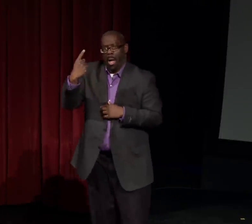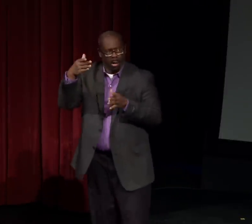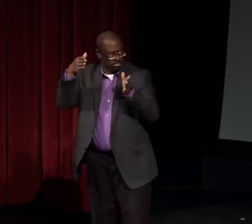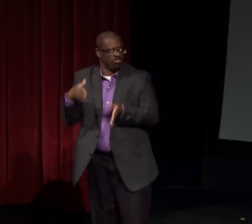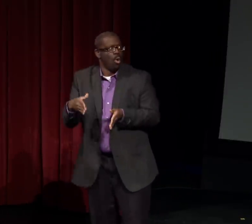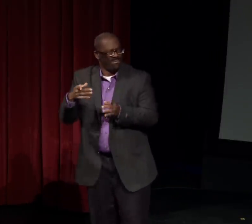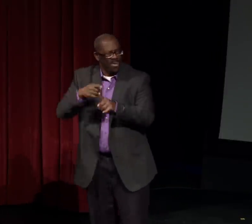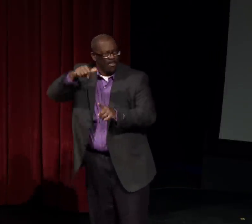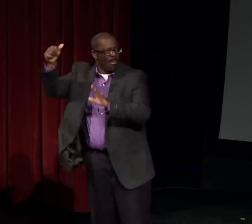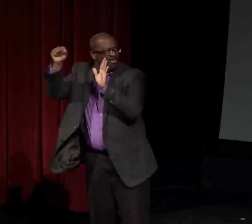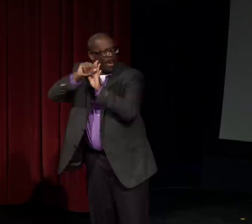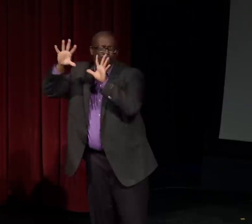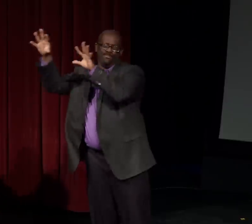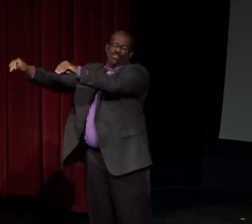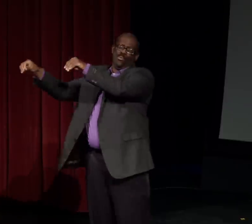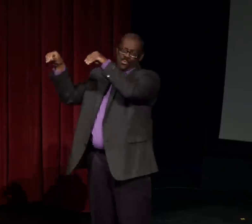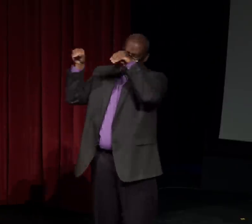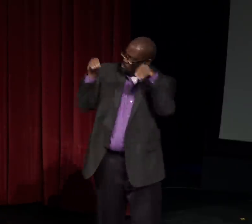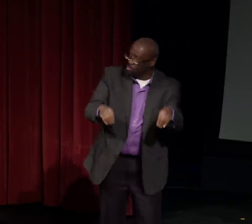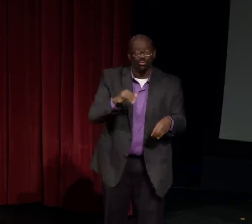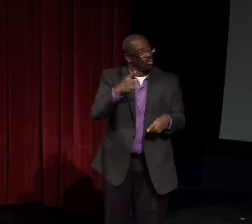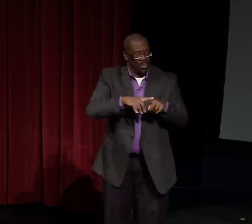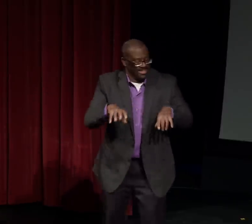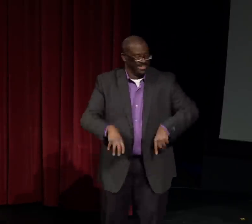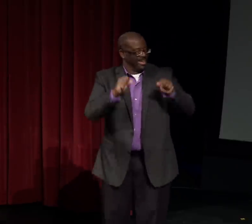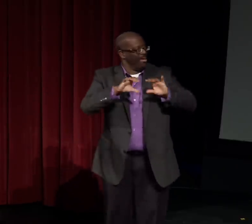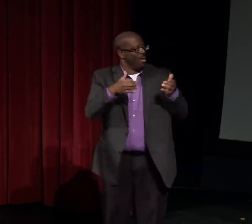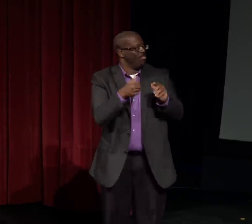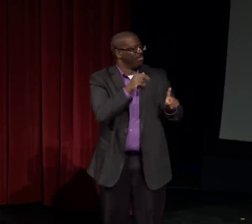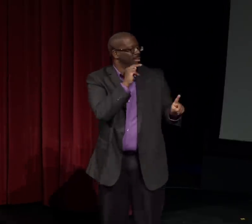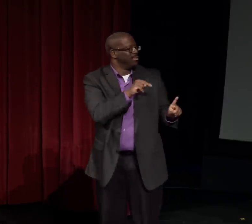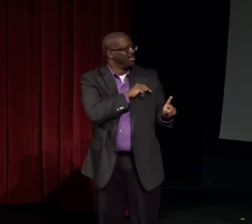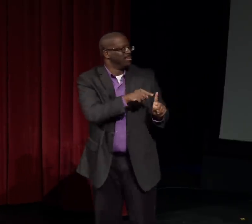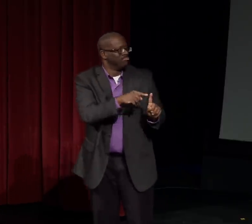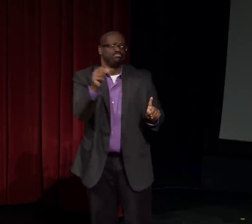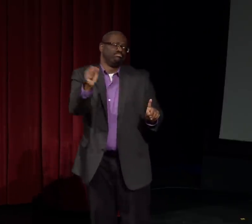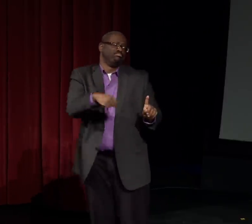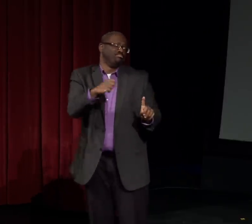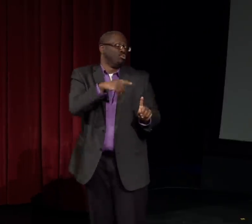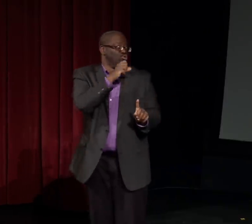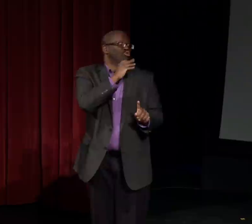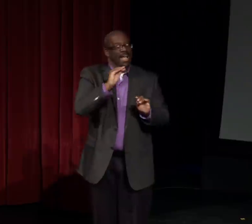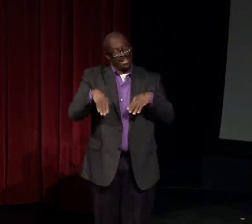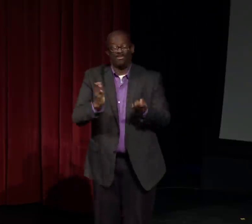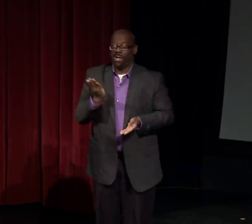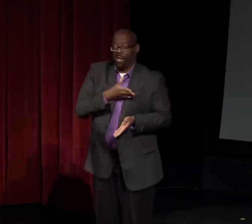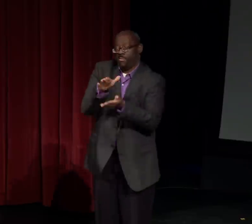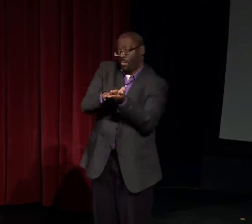There was one other person who took classes with Nathie.